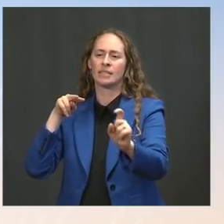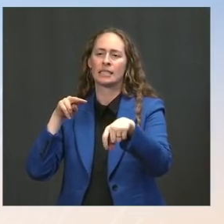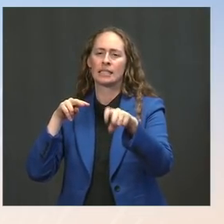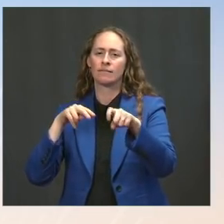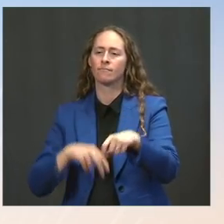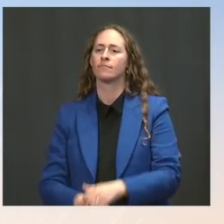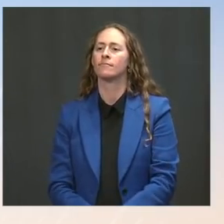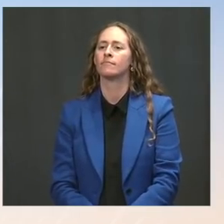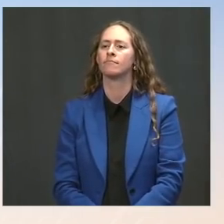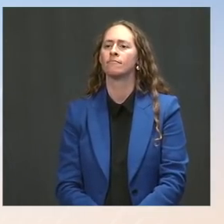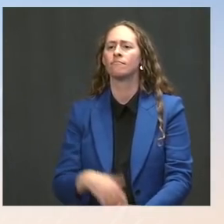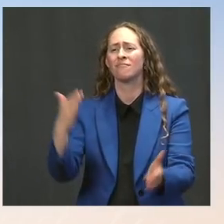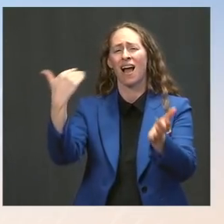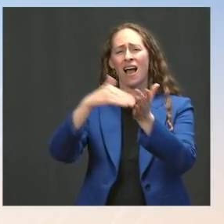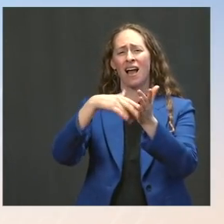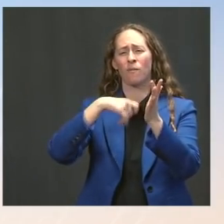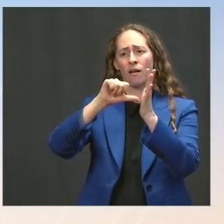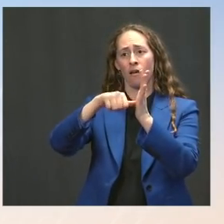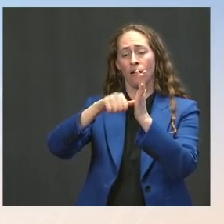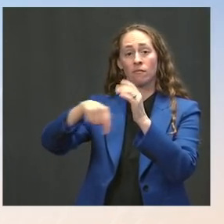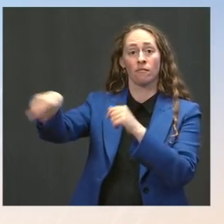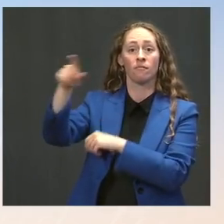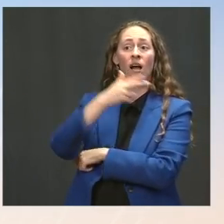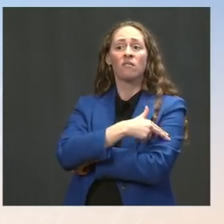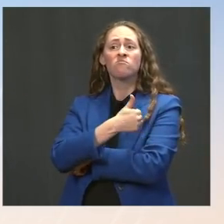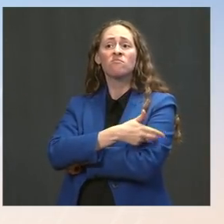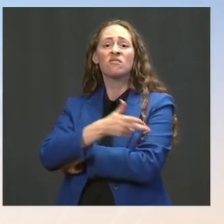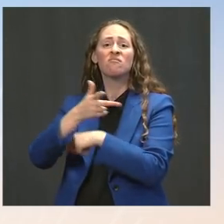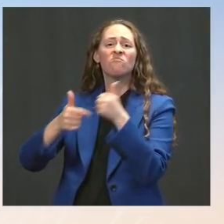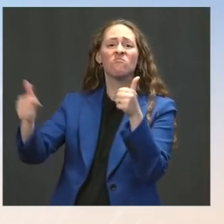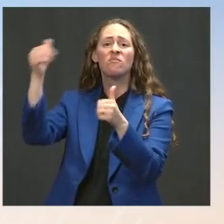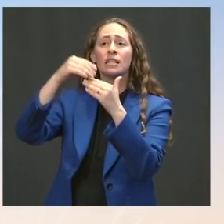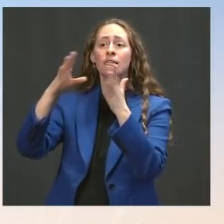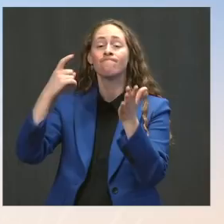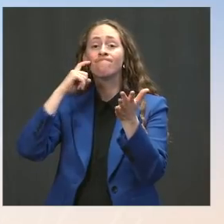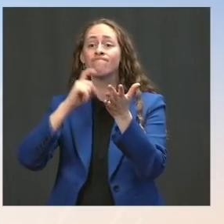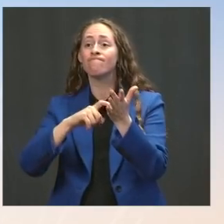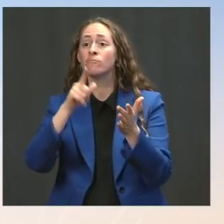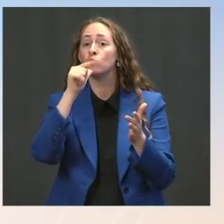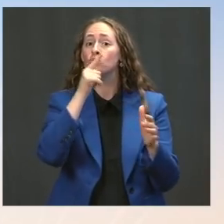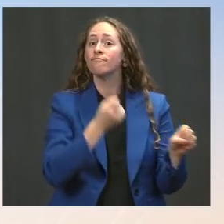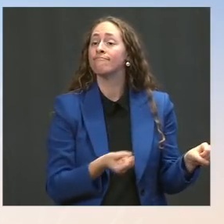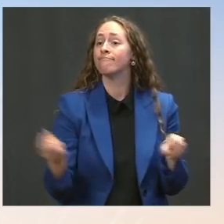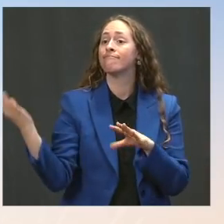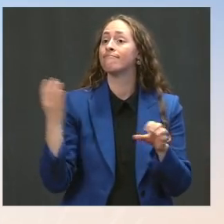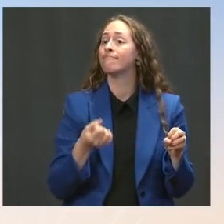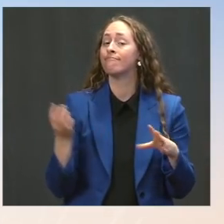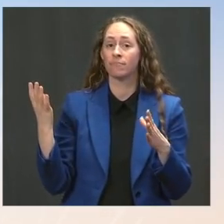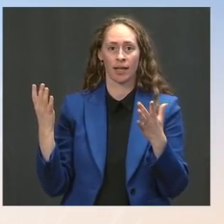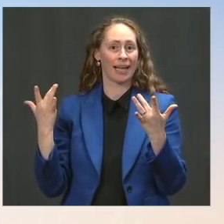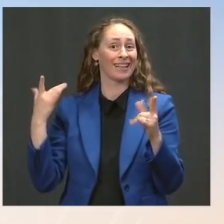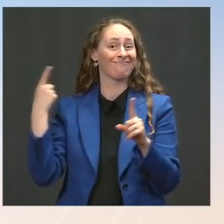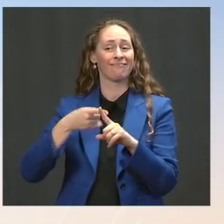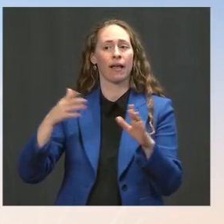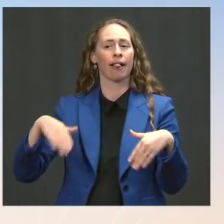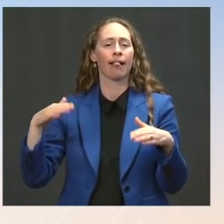that the number of cases of people who are coming in -- the vast, vast majority -- are people who are not vaccinated. That continues to be the case